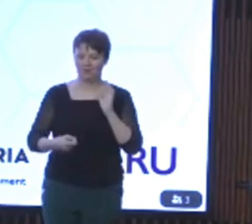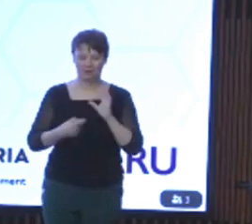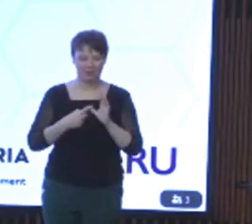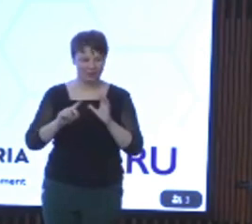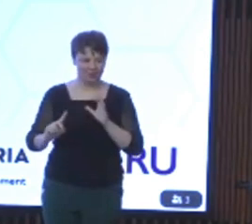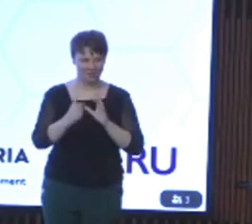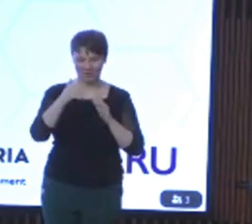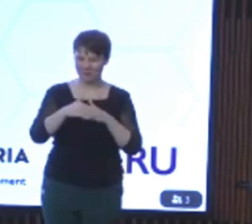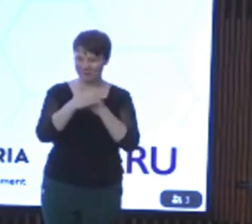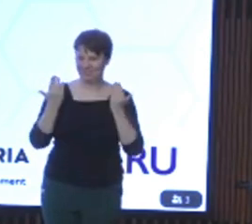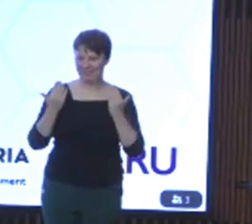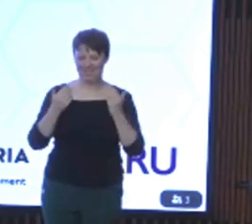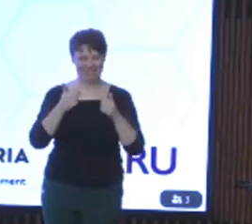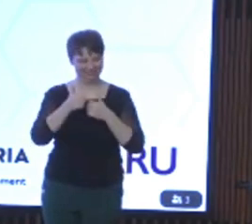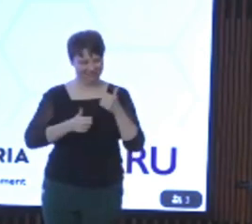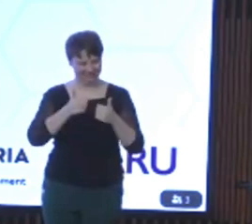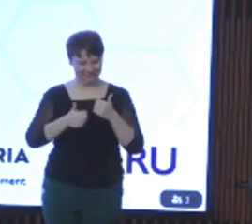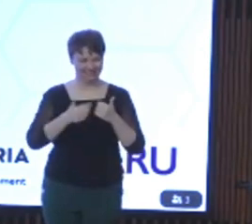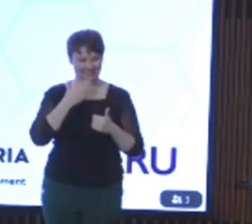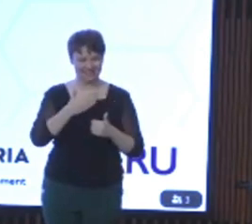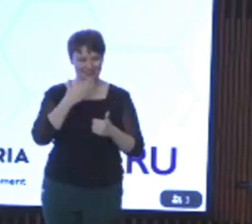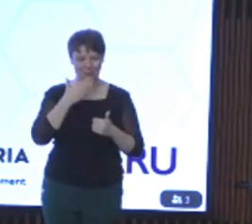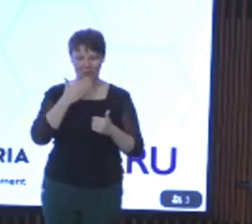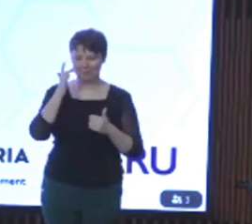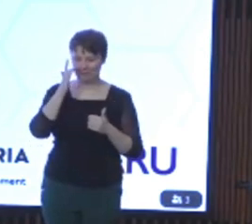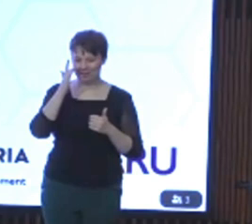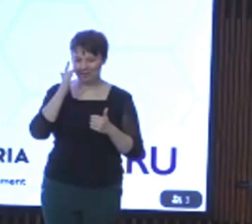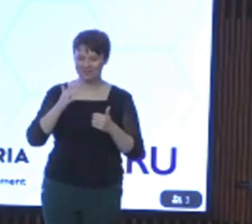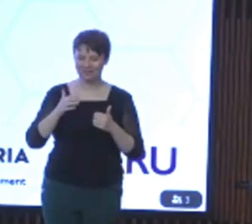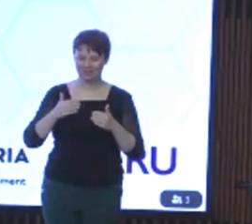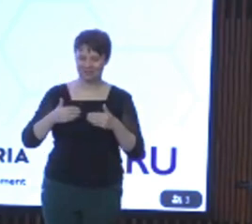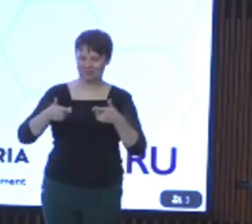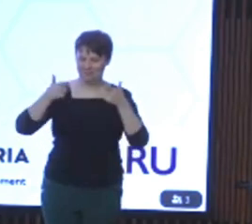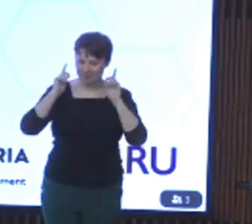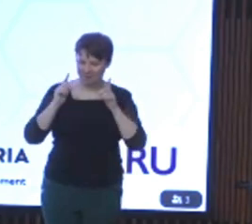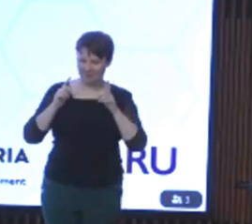day officially today. Thank you and Melissa Hale the manager of the Disability Advocacy Resource